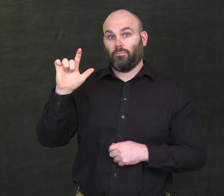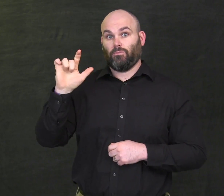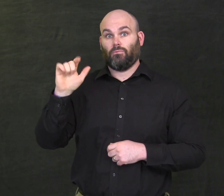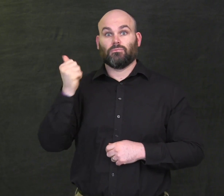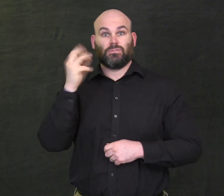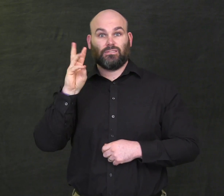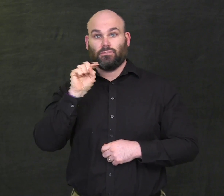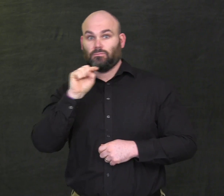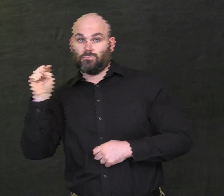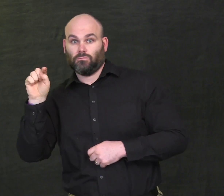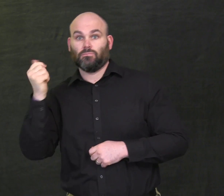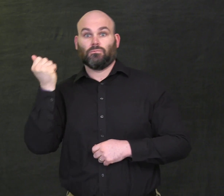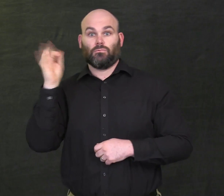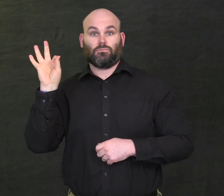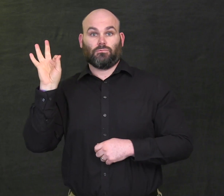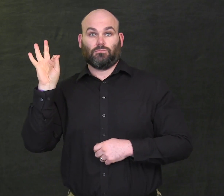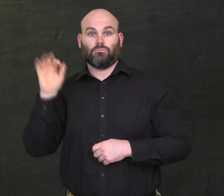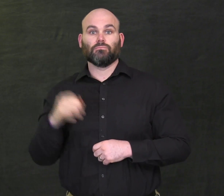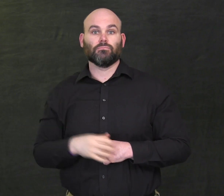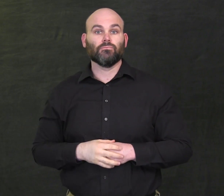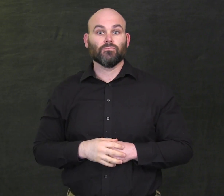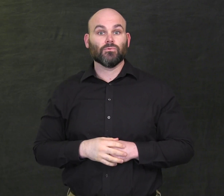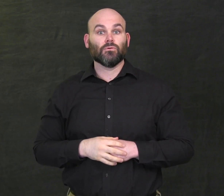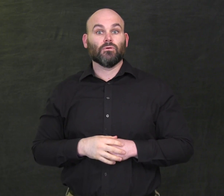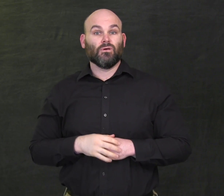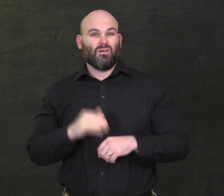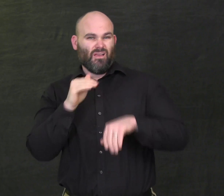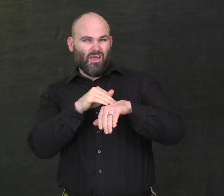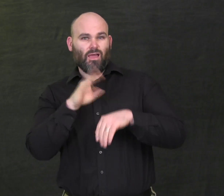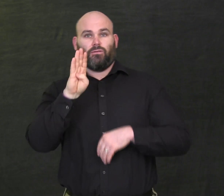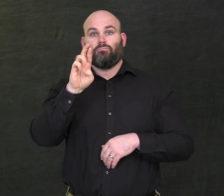on April 16 - 19